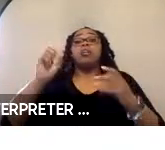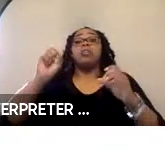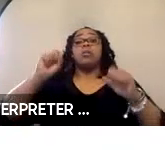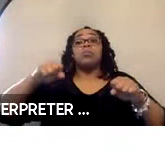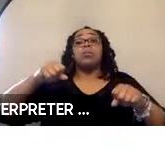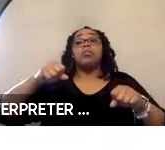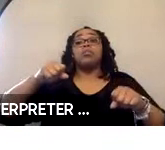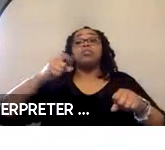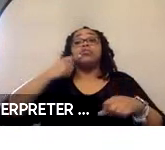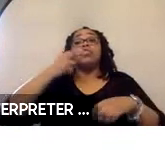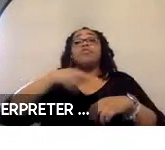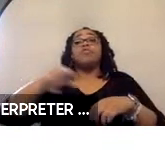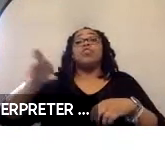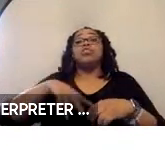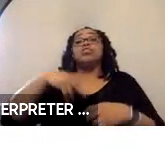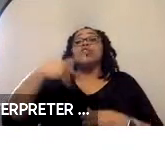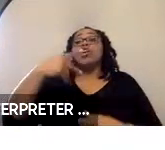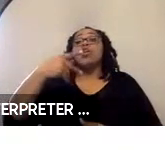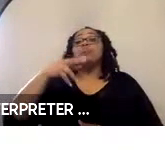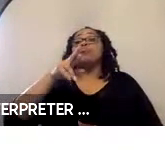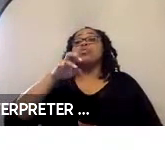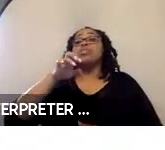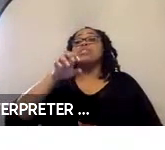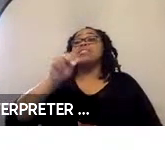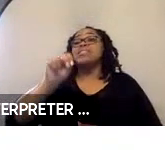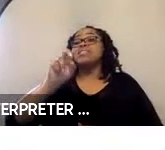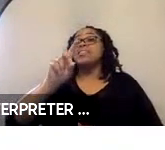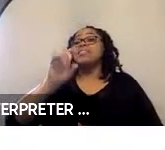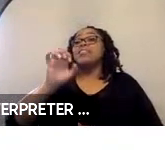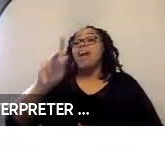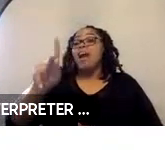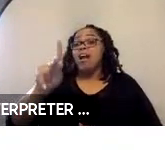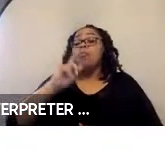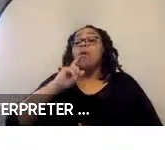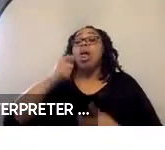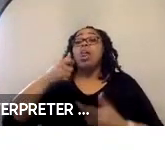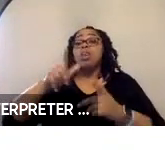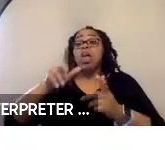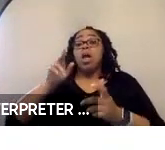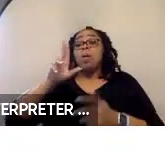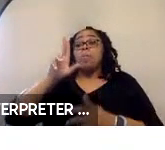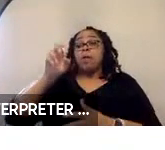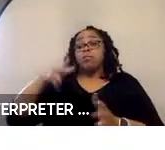to as precision docking, which allows the bus to pull up to the boarding platform with